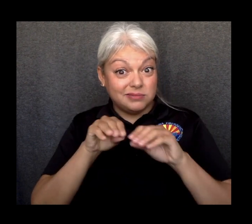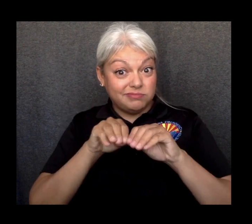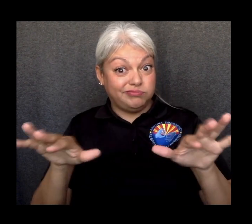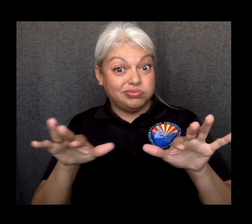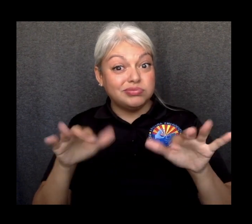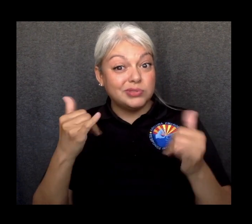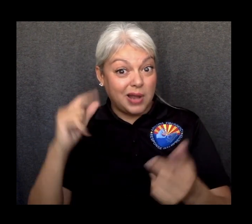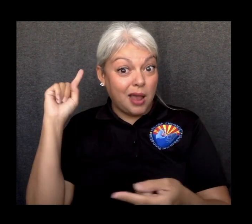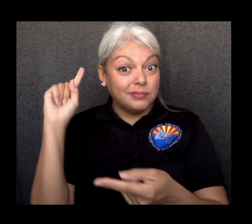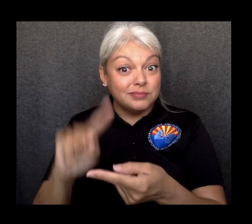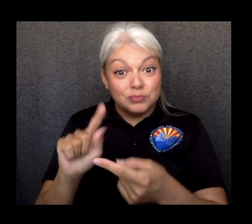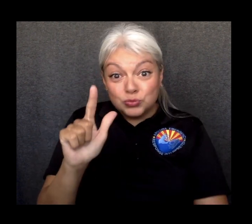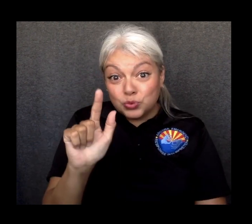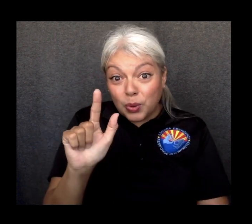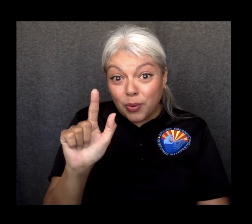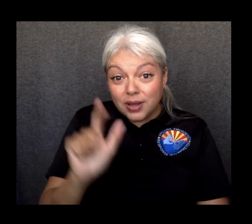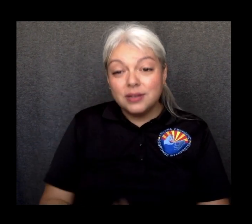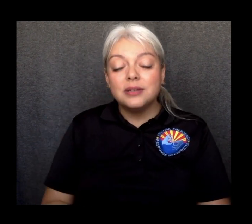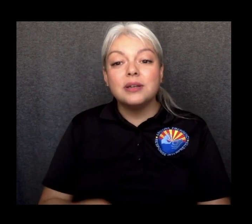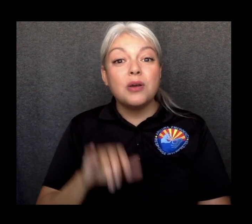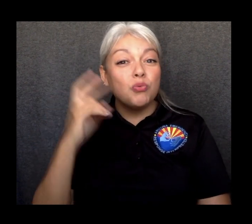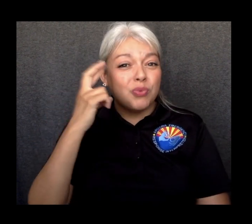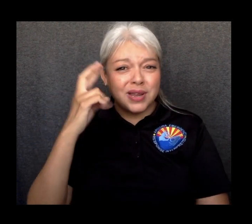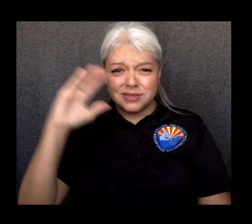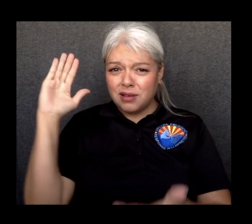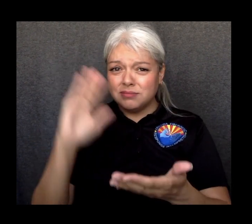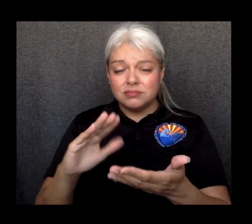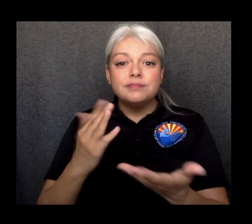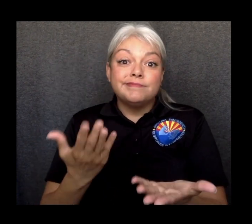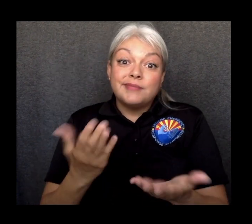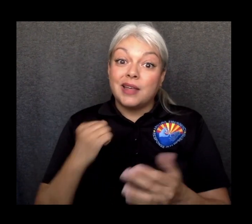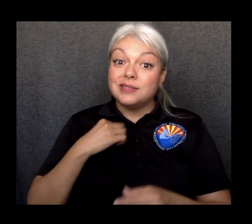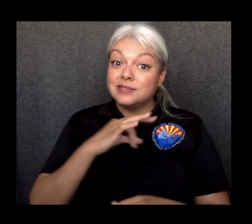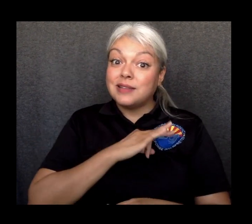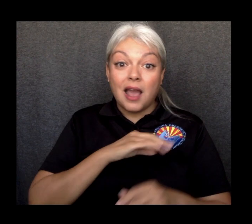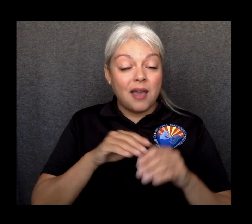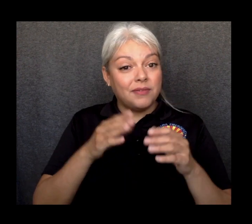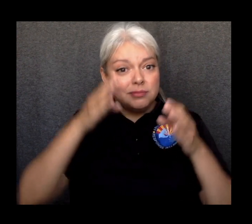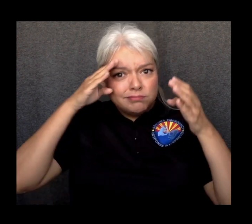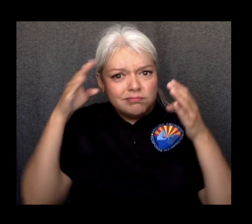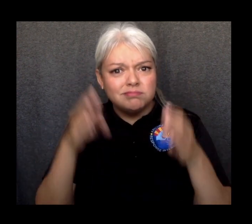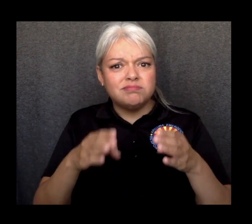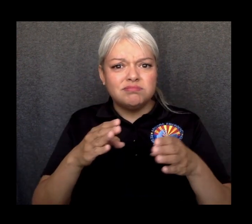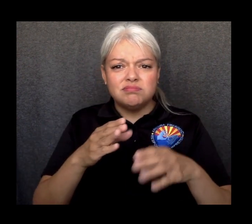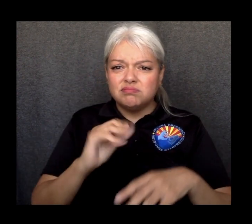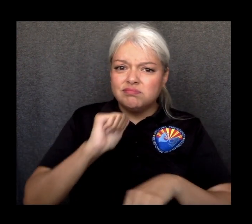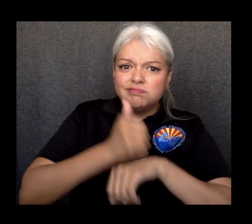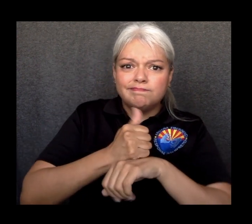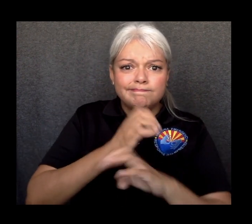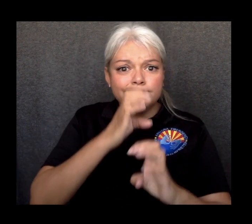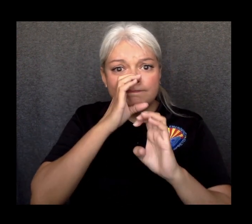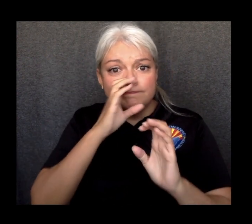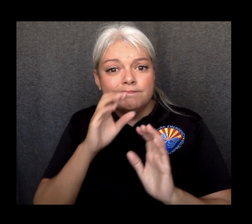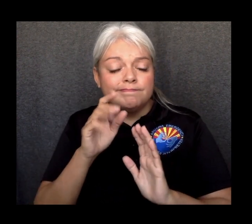This decrease is due to the vigilance of the staff, instilling and starting new safety